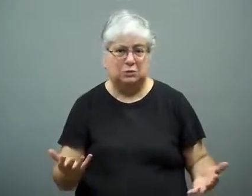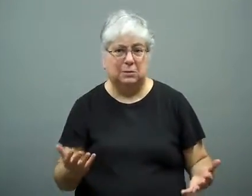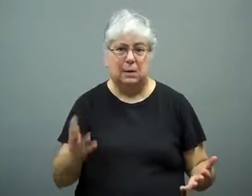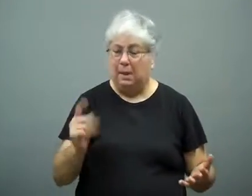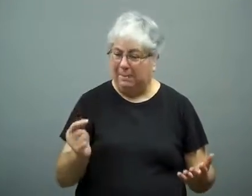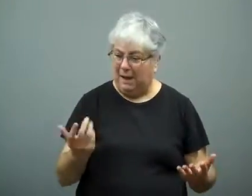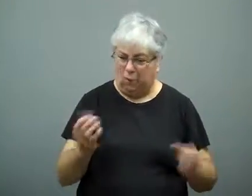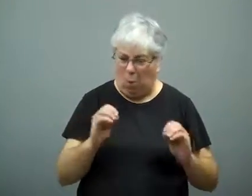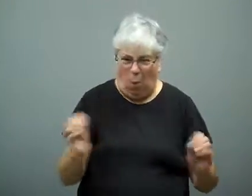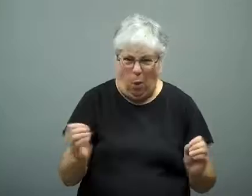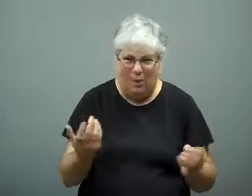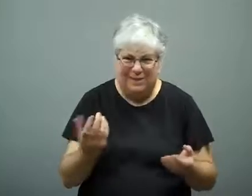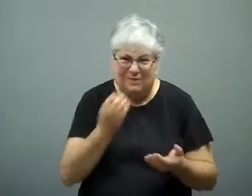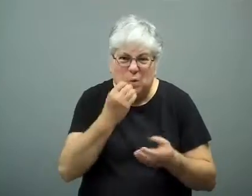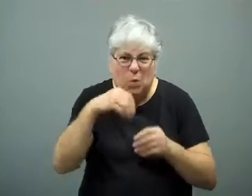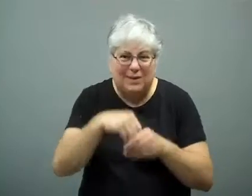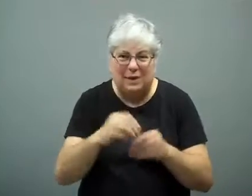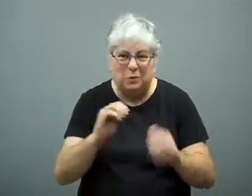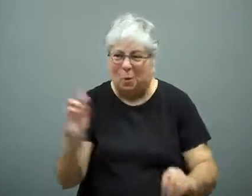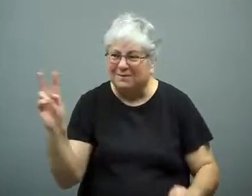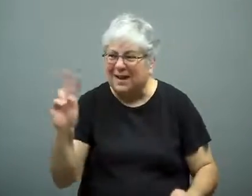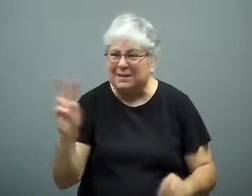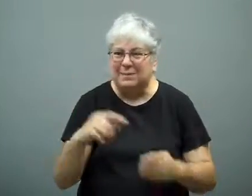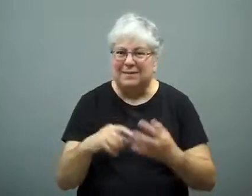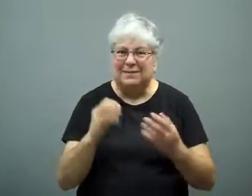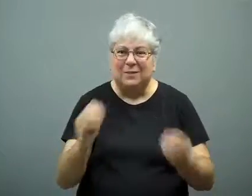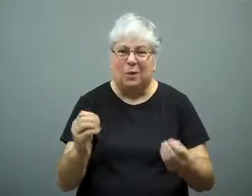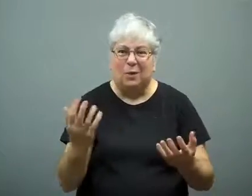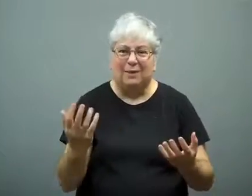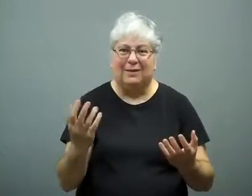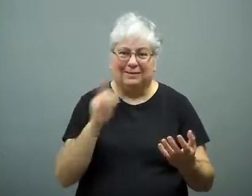But it doesn't have any nutrients or vitamins in it.